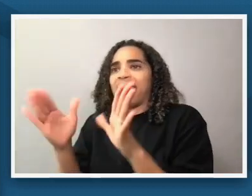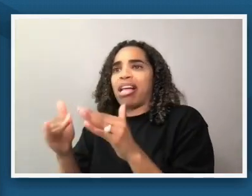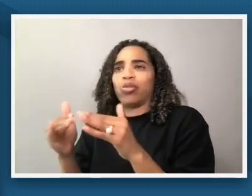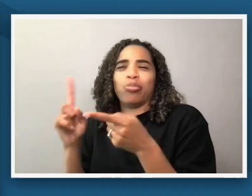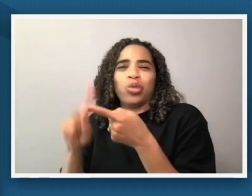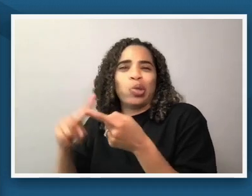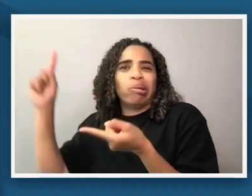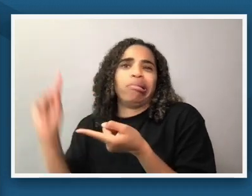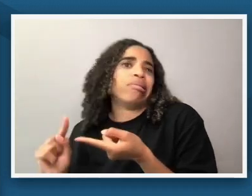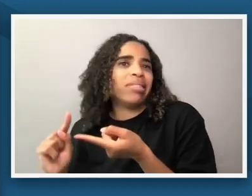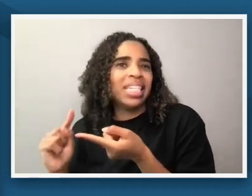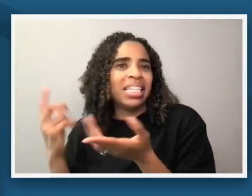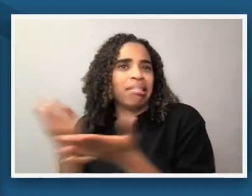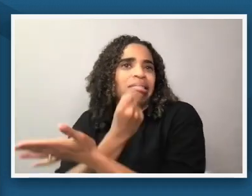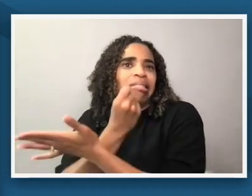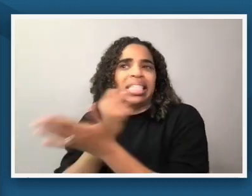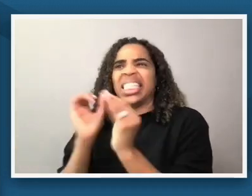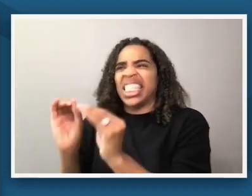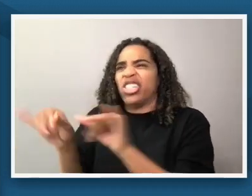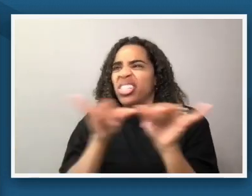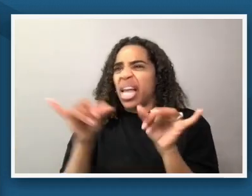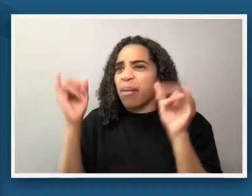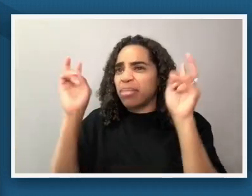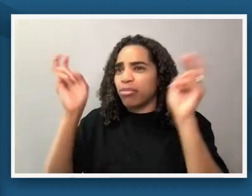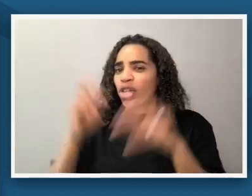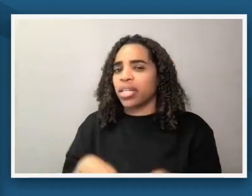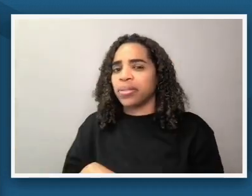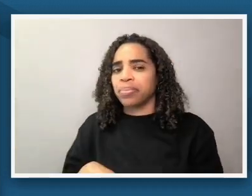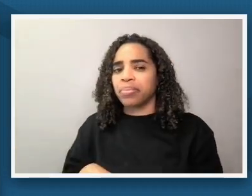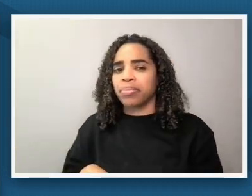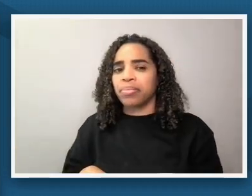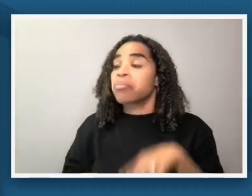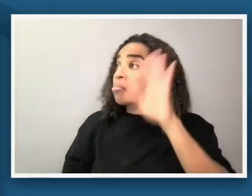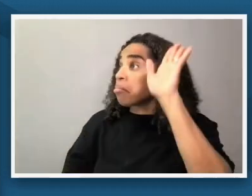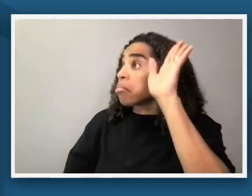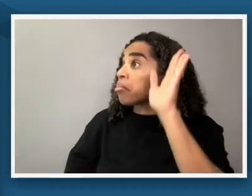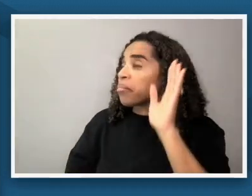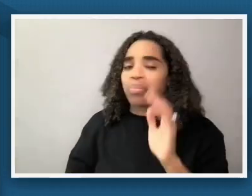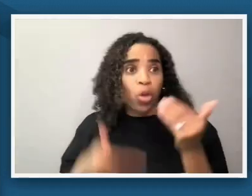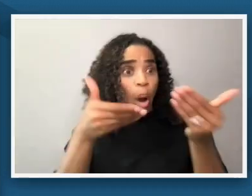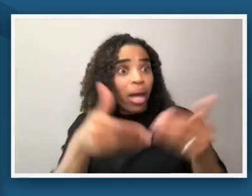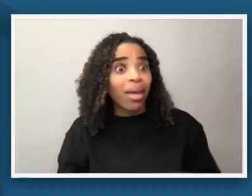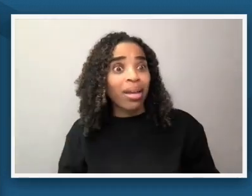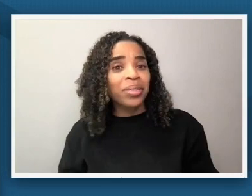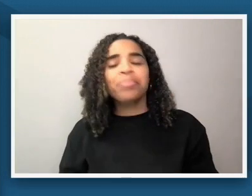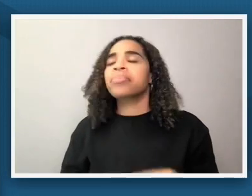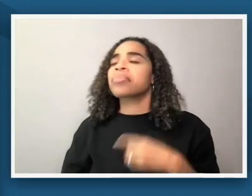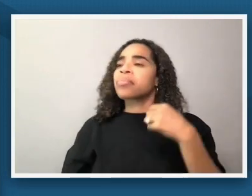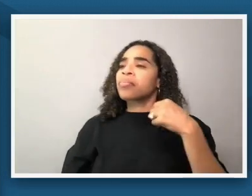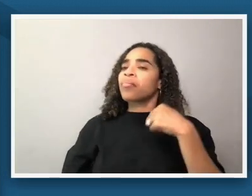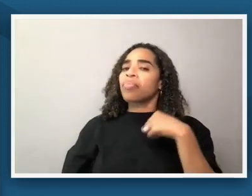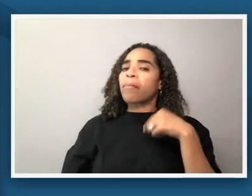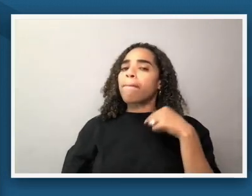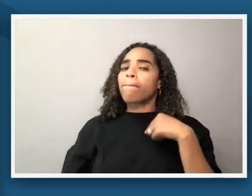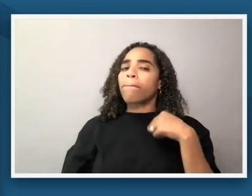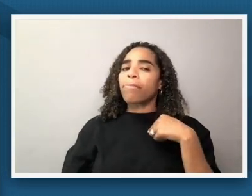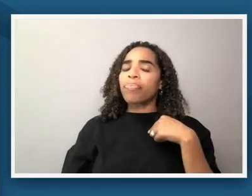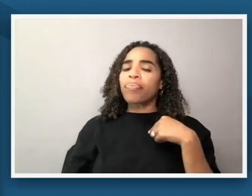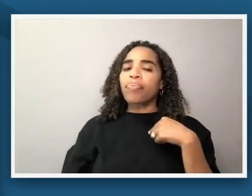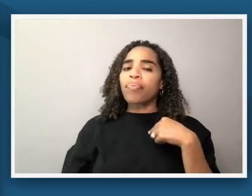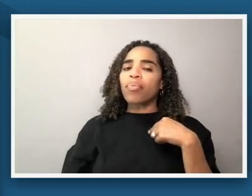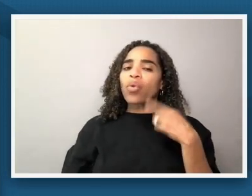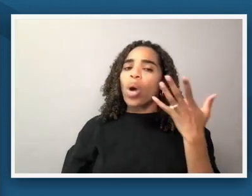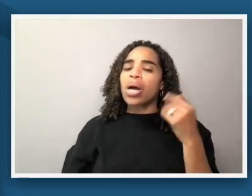oh i know how i would chunk parts of it